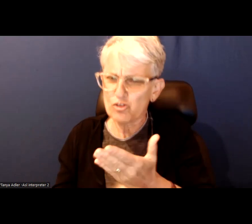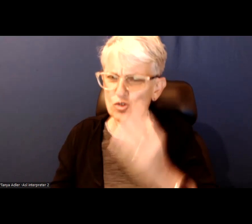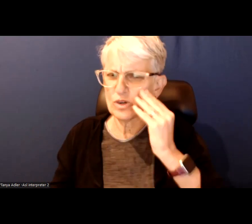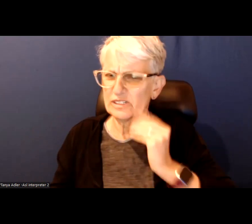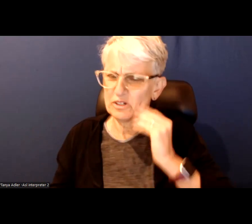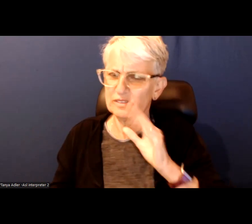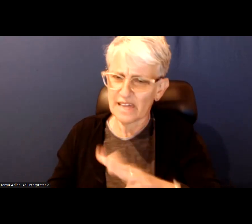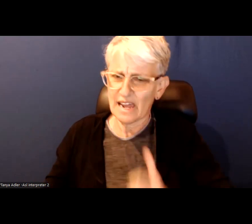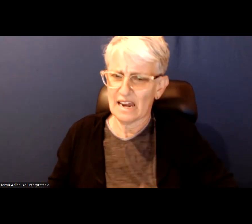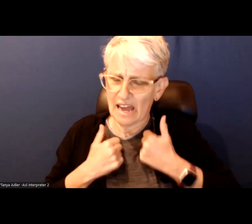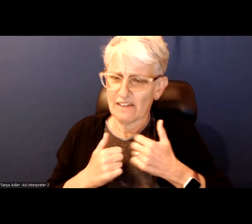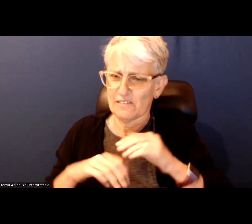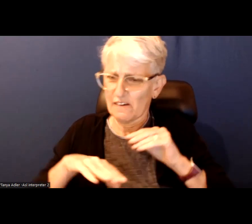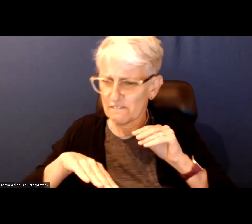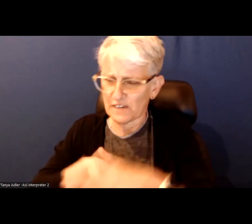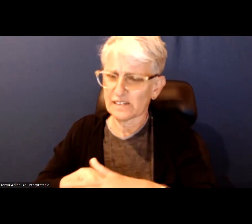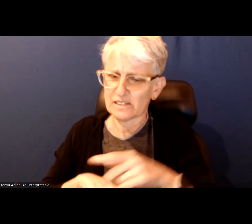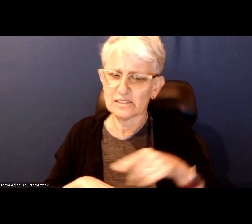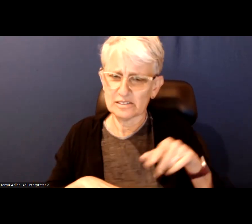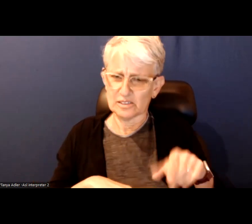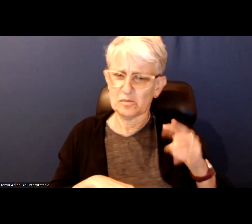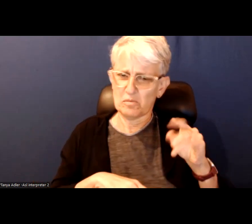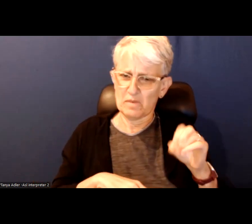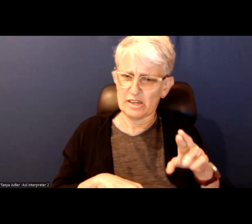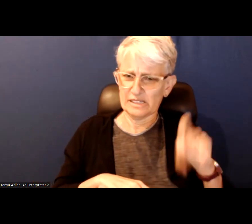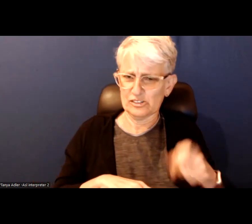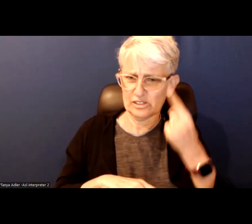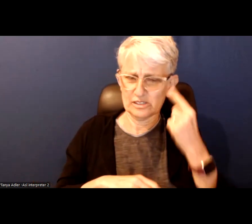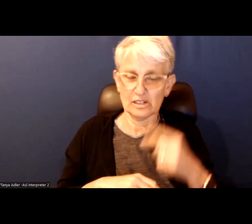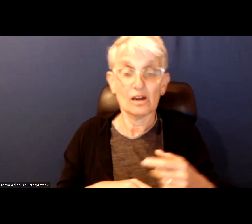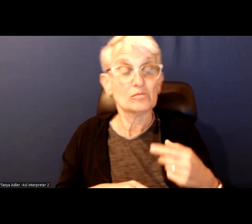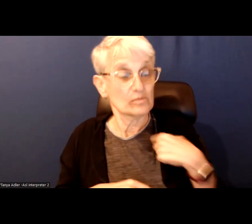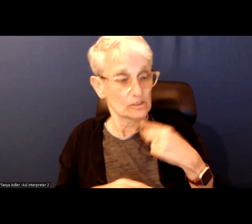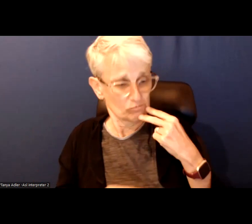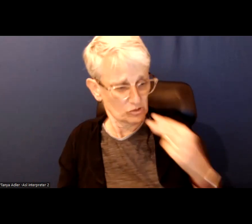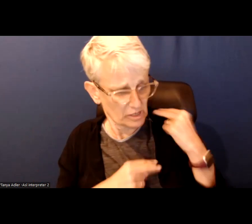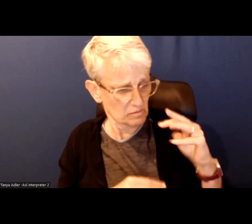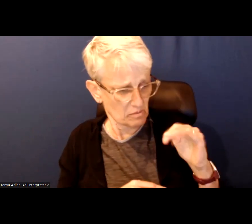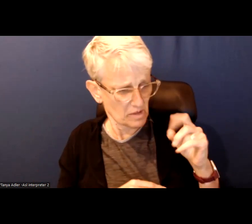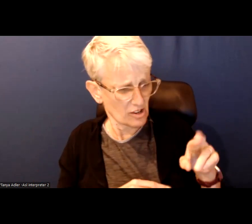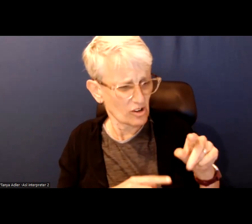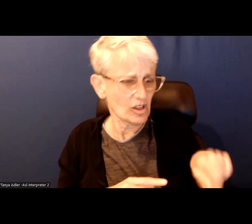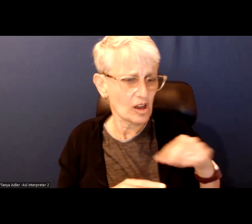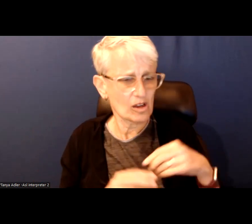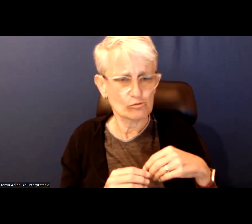When I look back at the mayors that we have had they have tended to come from pretty privileged